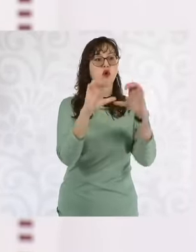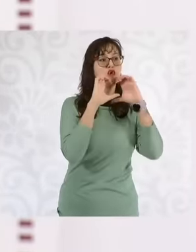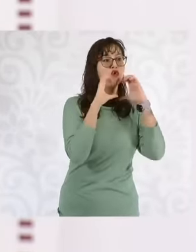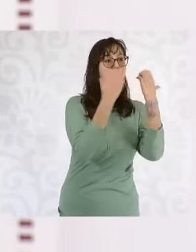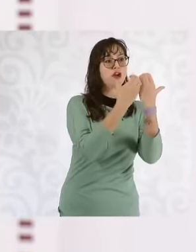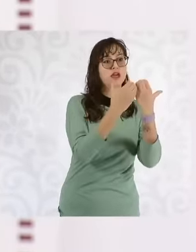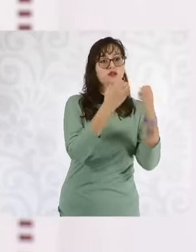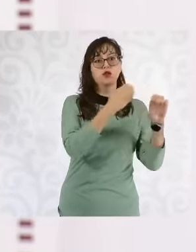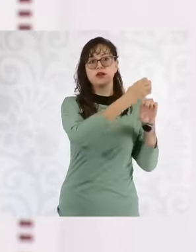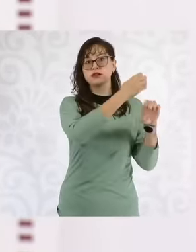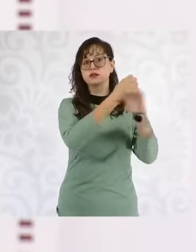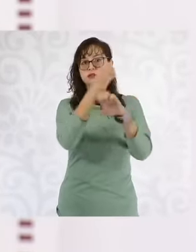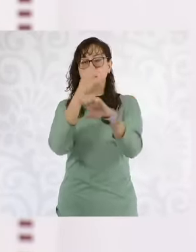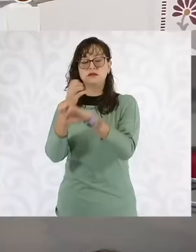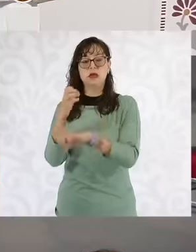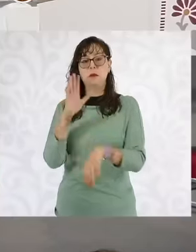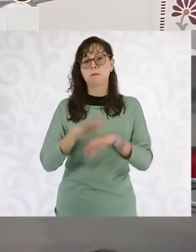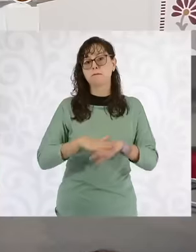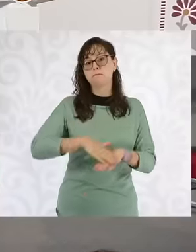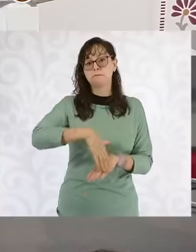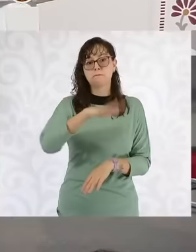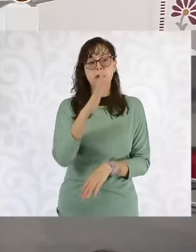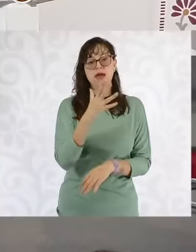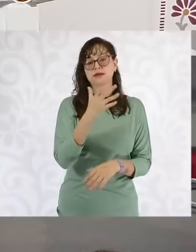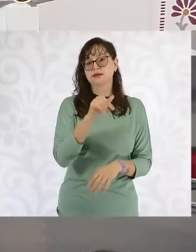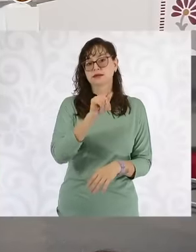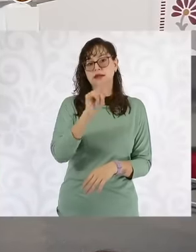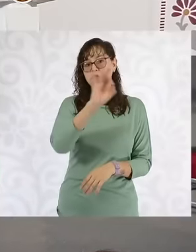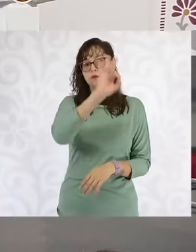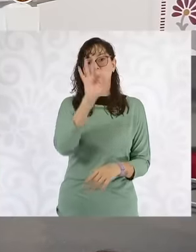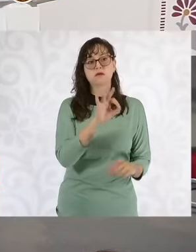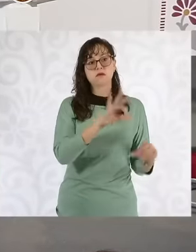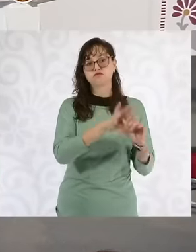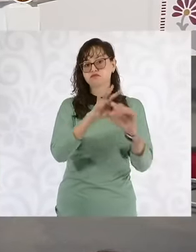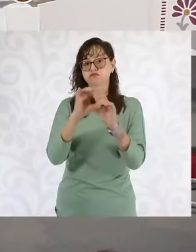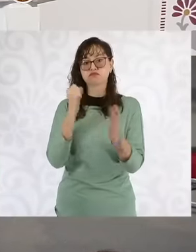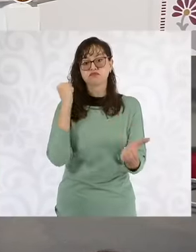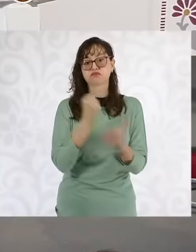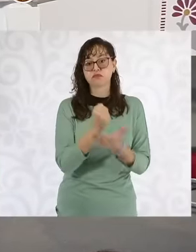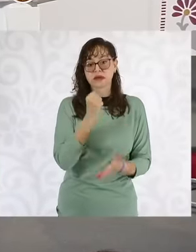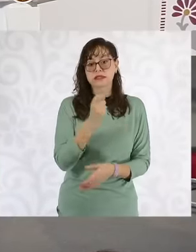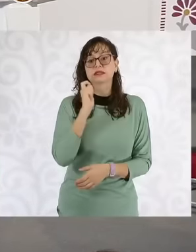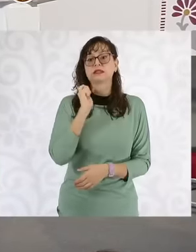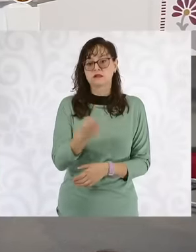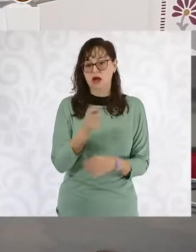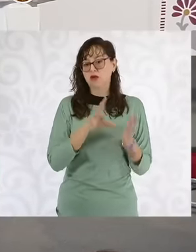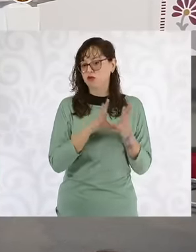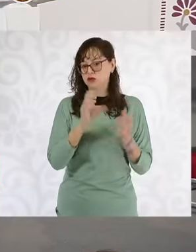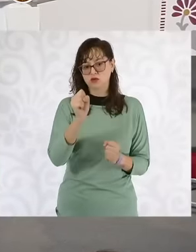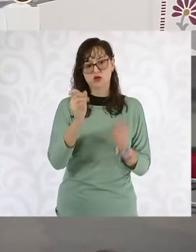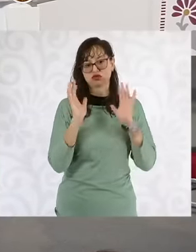constitutional reform and it is already part of the constitutional text to recapitulate. and put a little